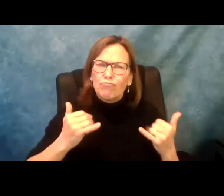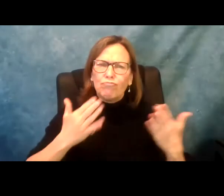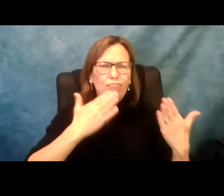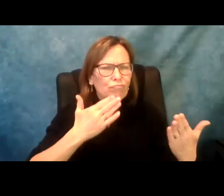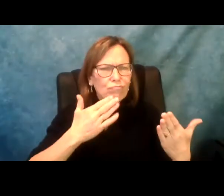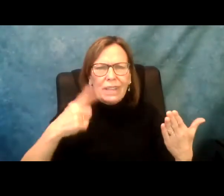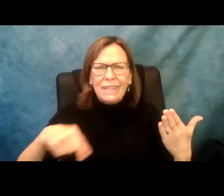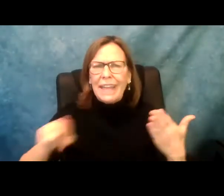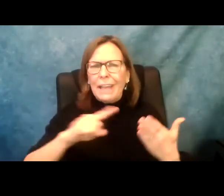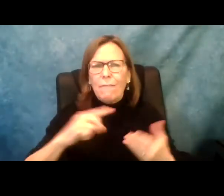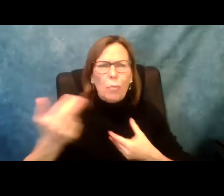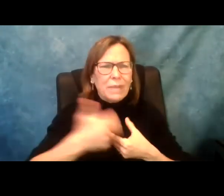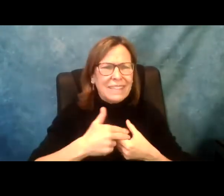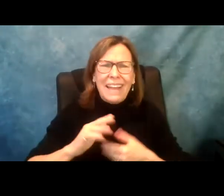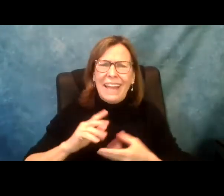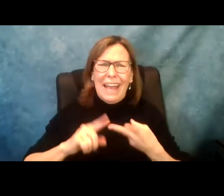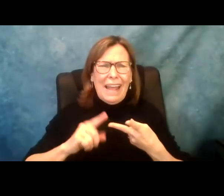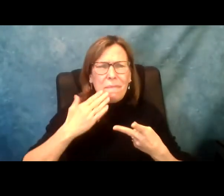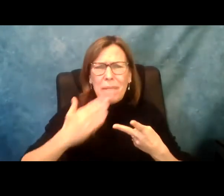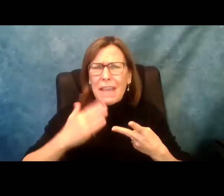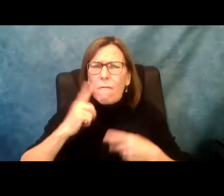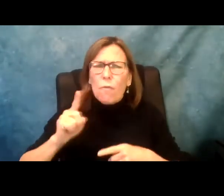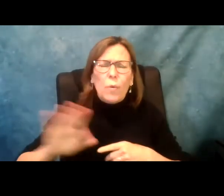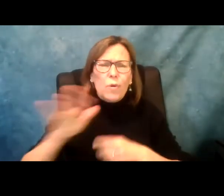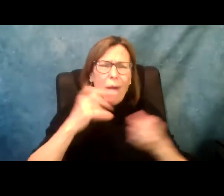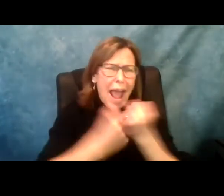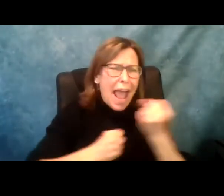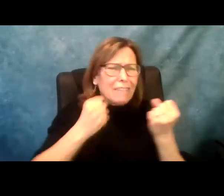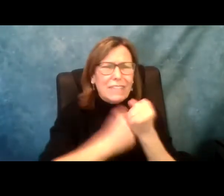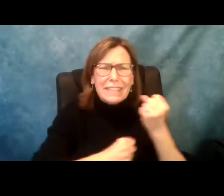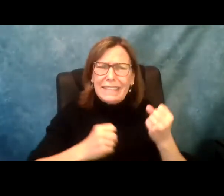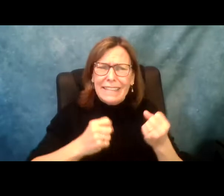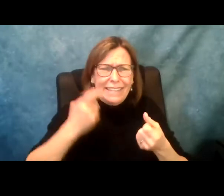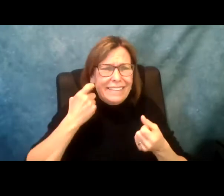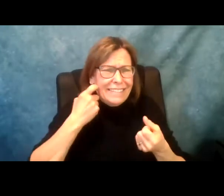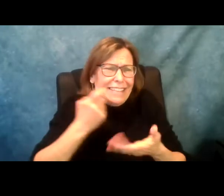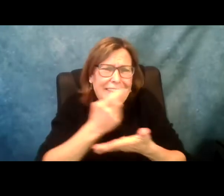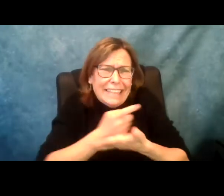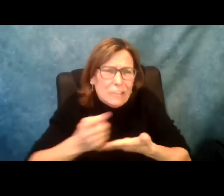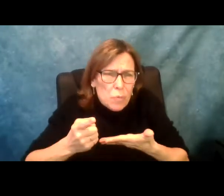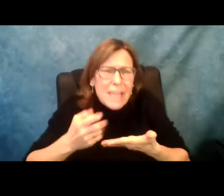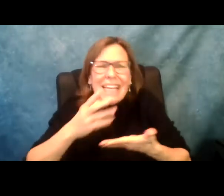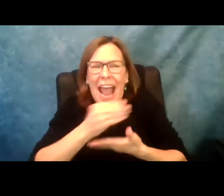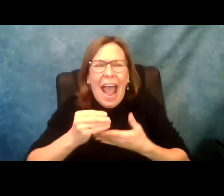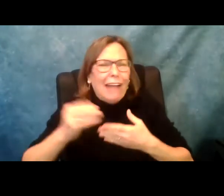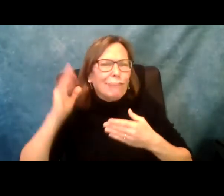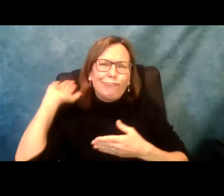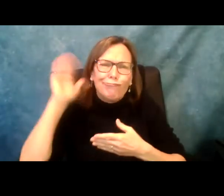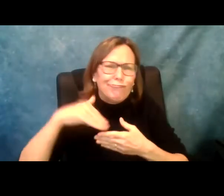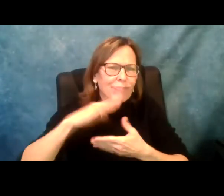person for this event next year. I wanted to just take a minute to thank you all for participating and for your